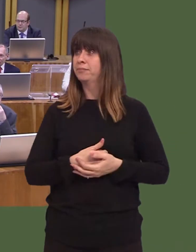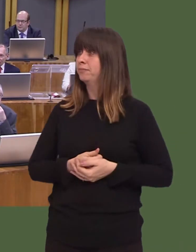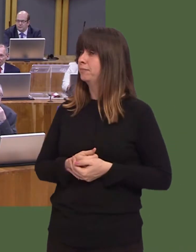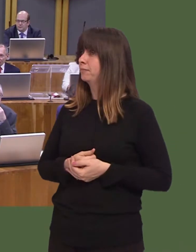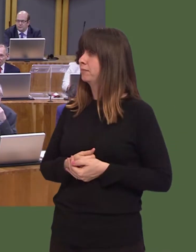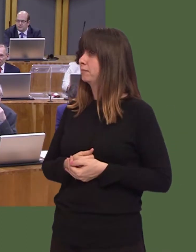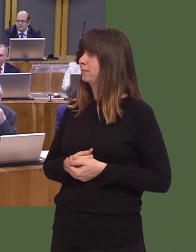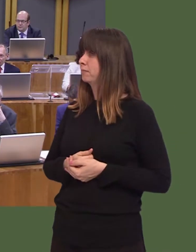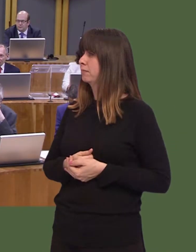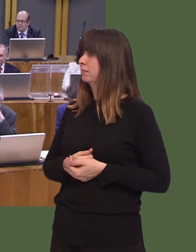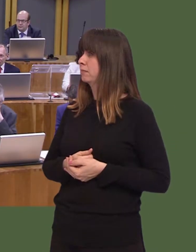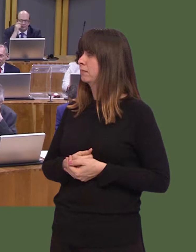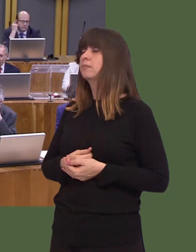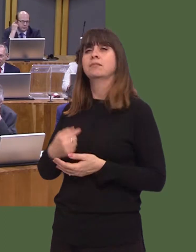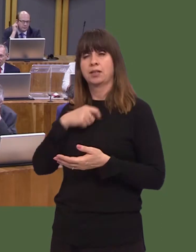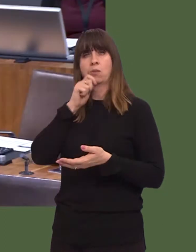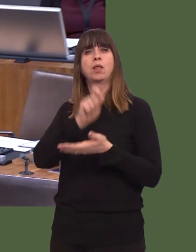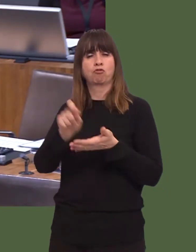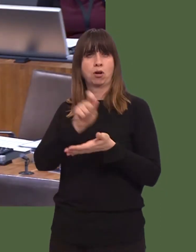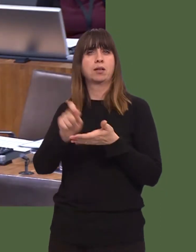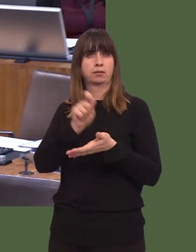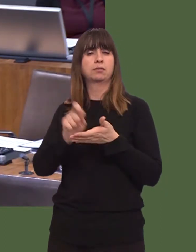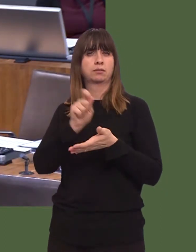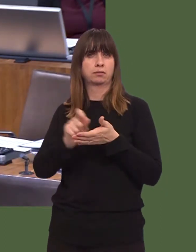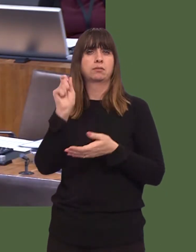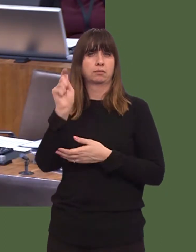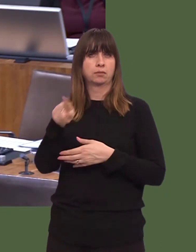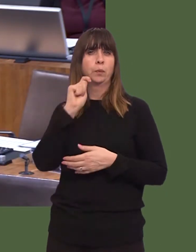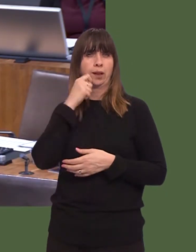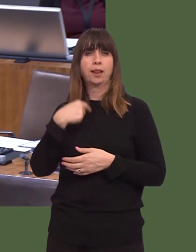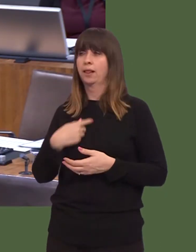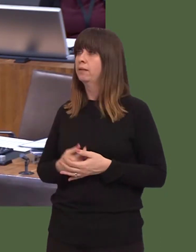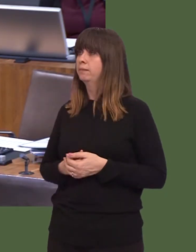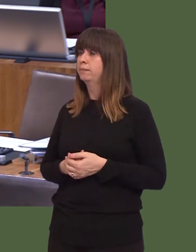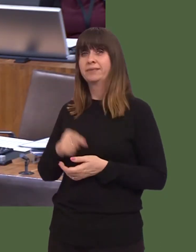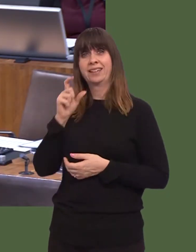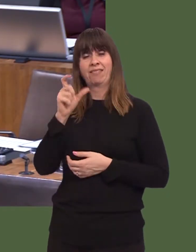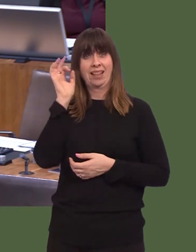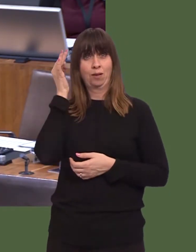I will write to him on that, because itís specific to Caerphilly council rather than to Welsh Government.